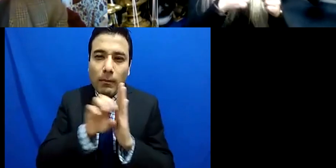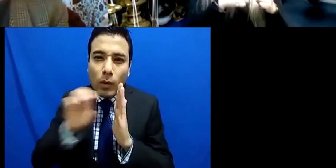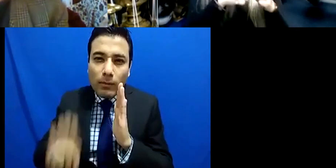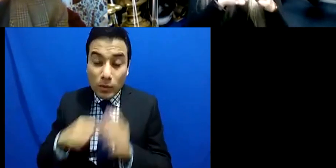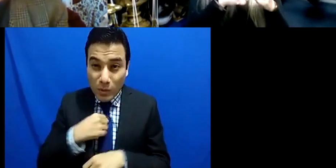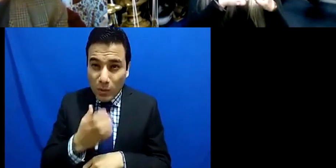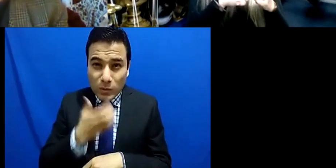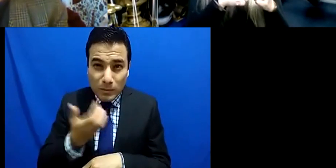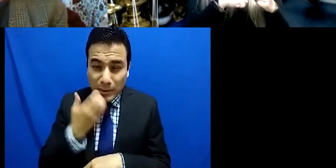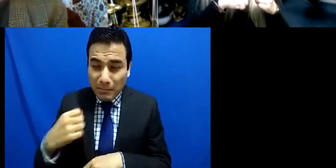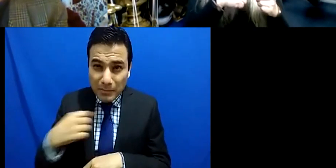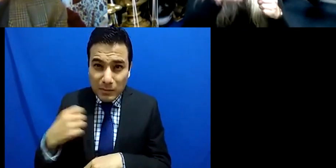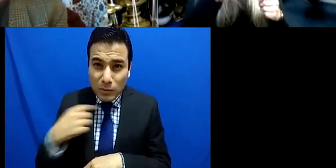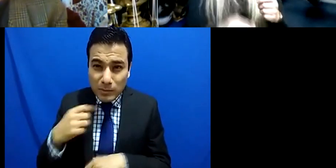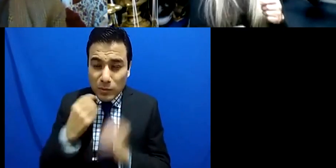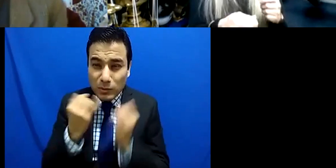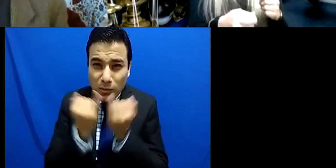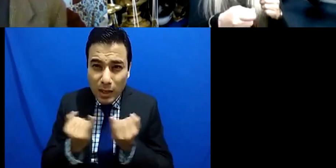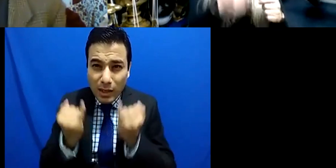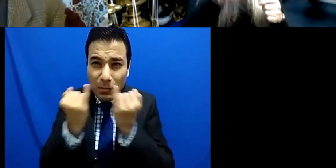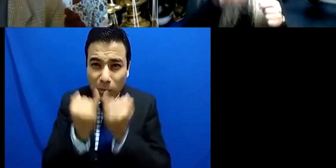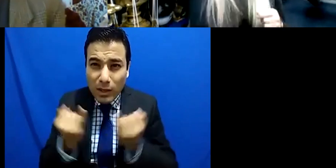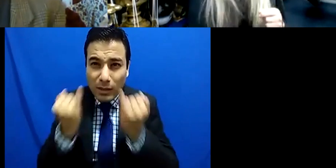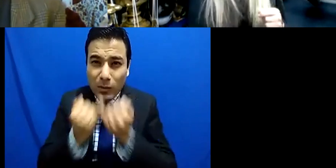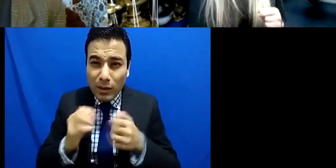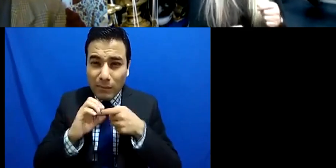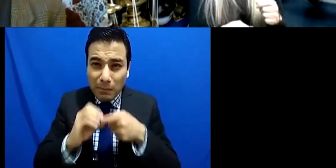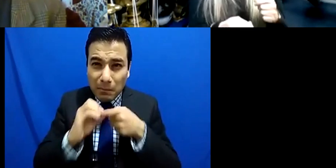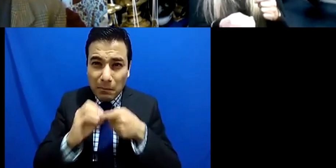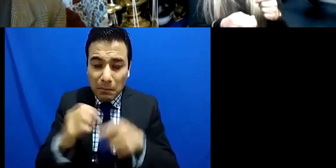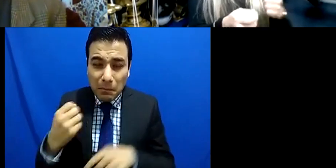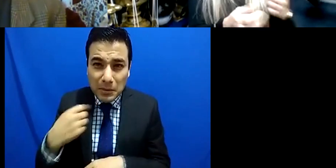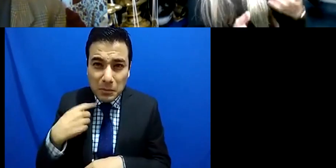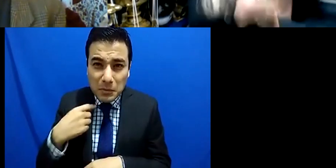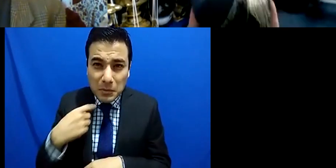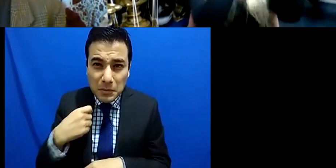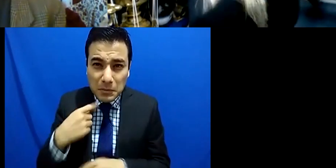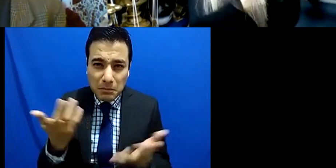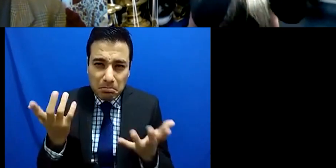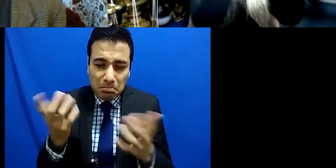can I make this into a different experience this time then we're forever going to be